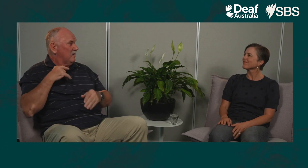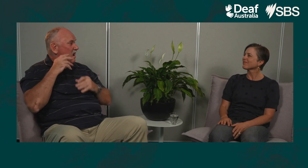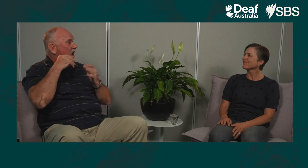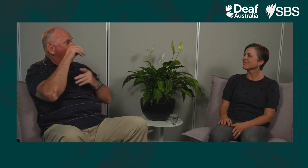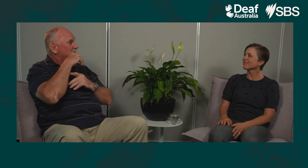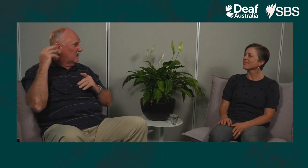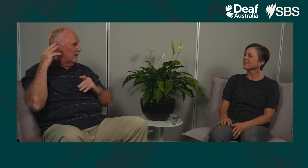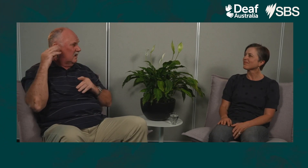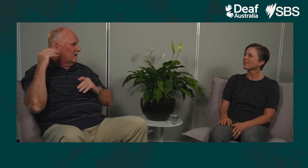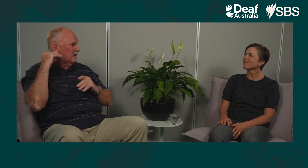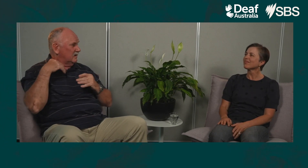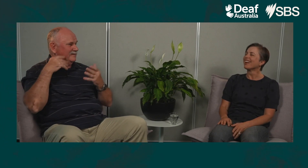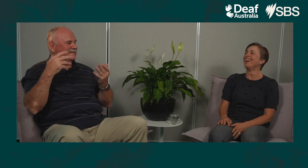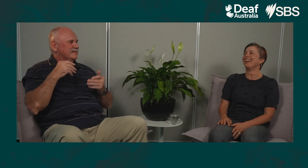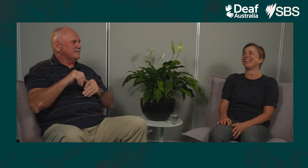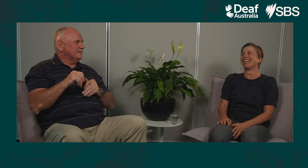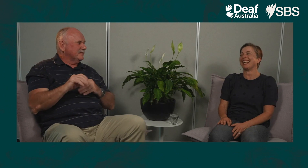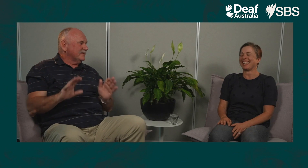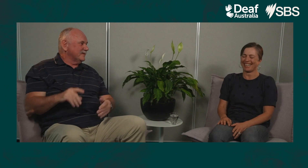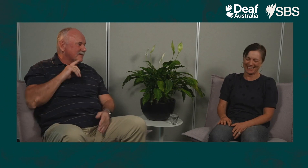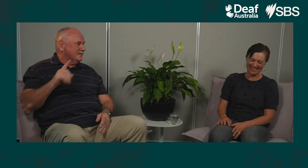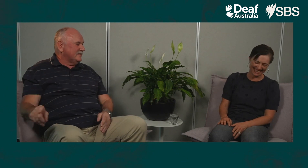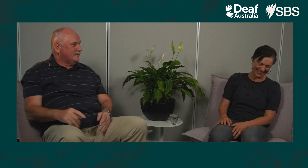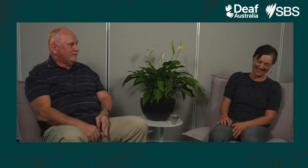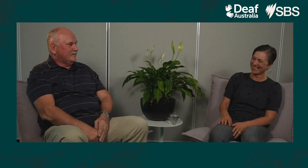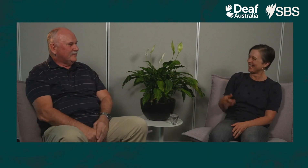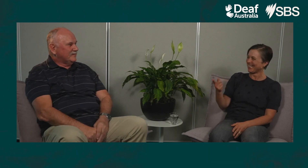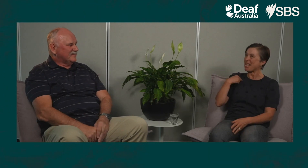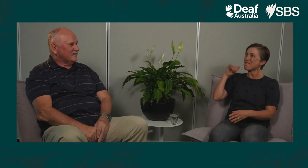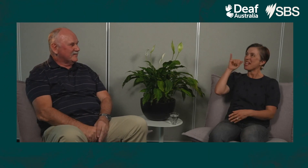Otherwise if they continue to speak to you throughout the flight, yeah it can be a bit disconcerting.